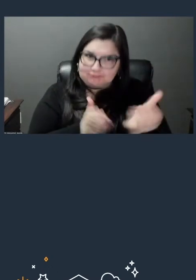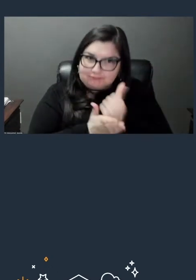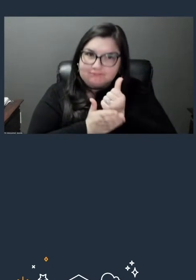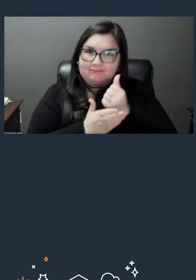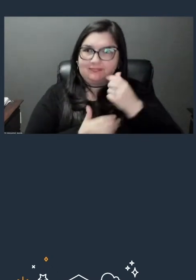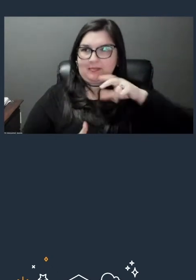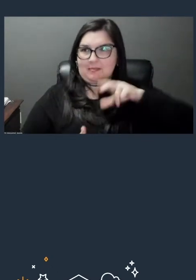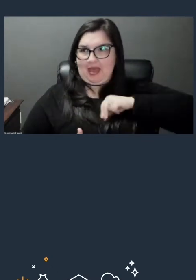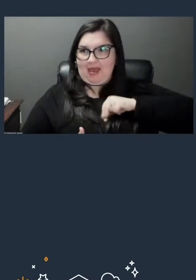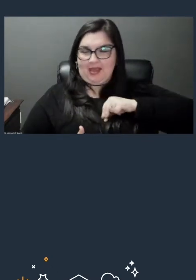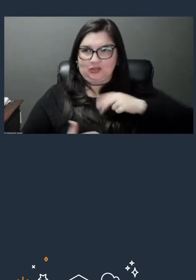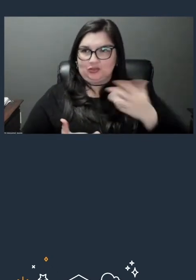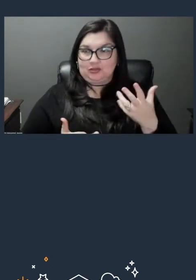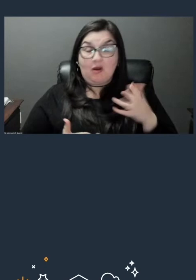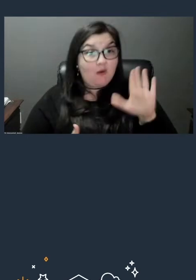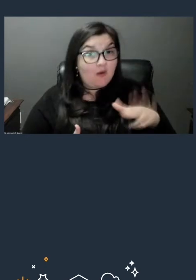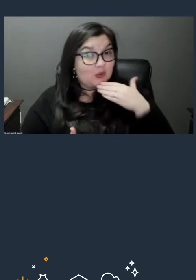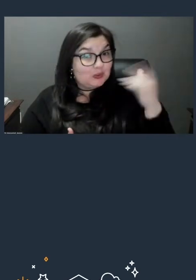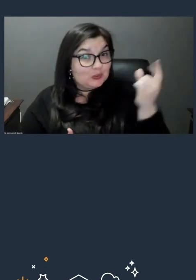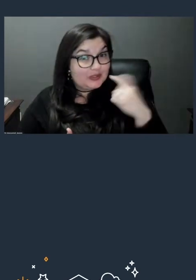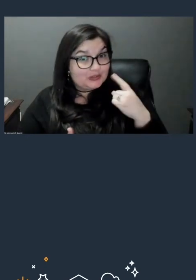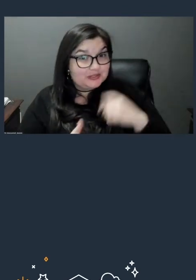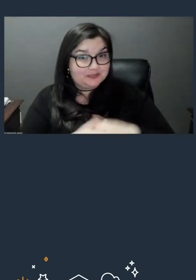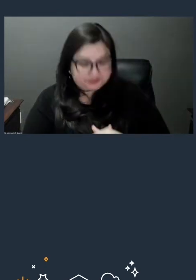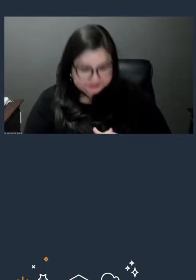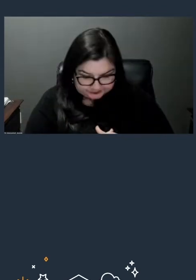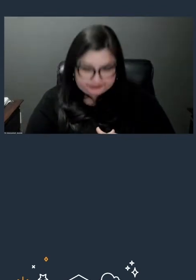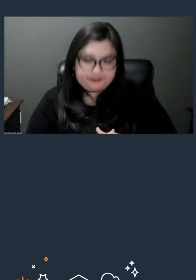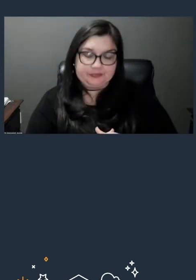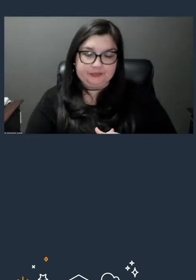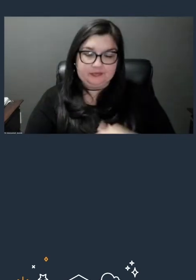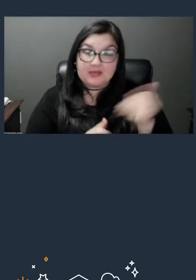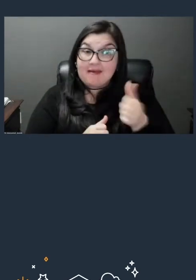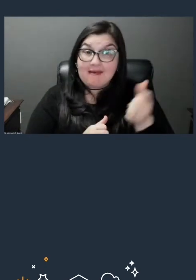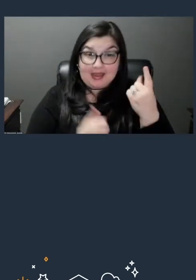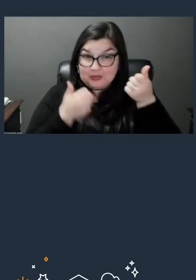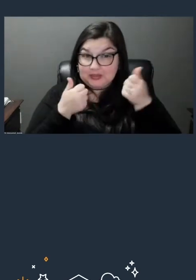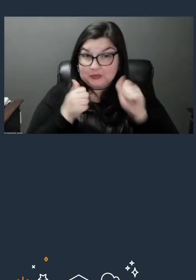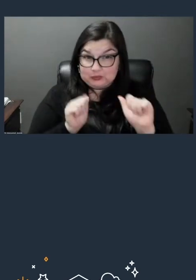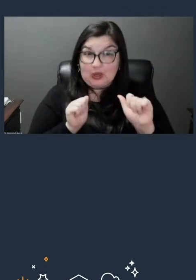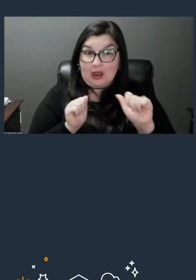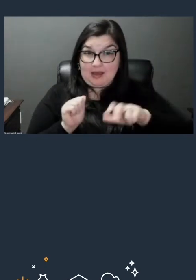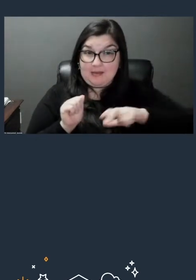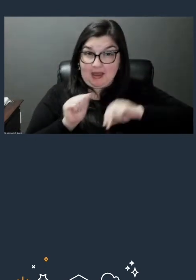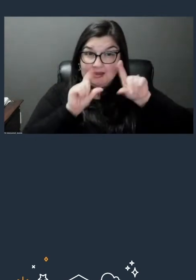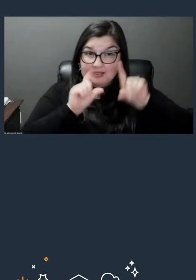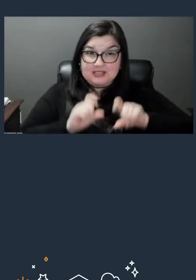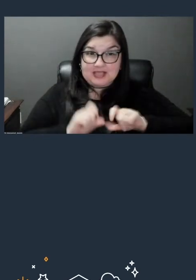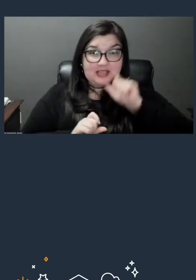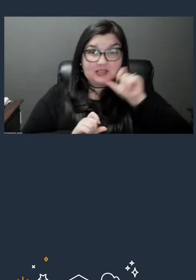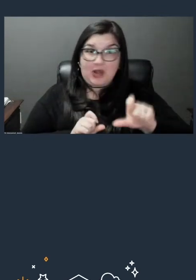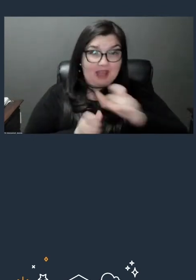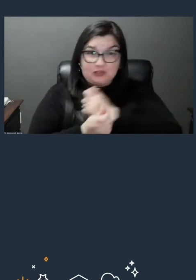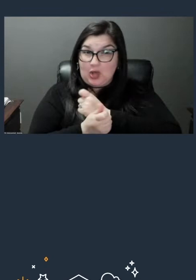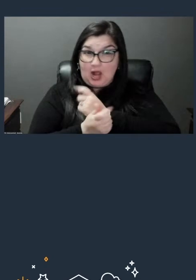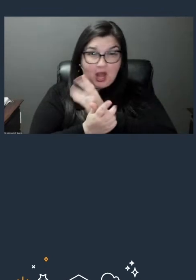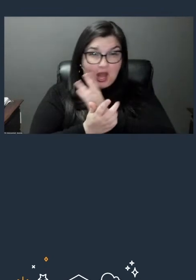I'm glad you asked. So anyone can try out the badge assessment, you don't have to do the course topics prior to it just to give it a go.